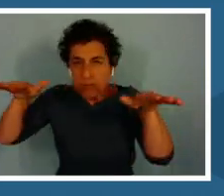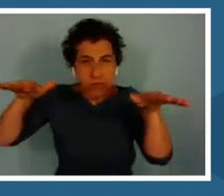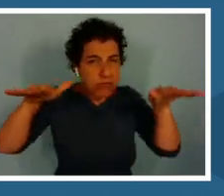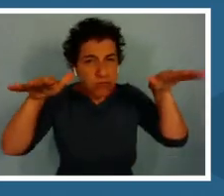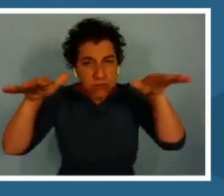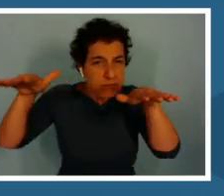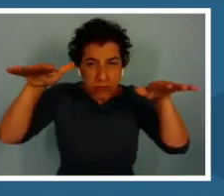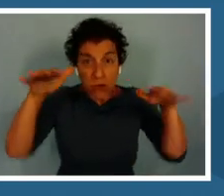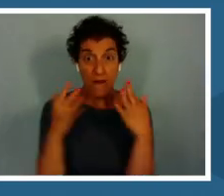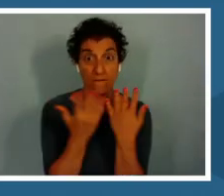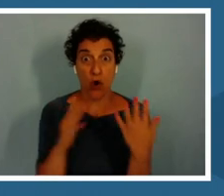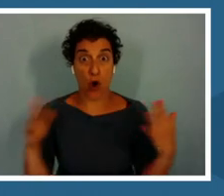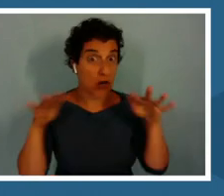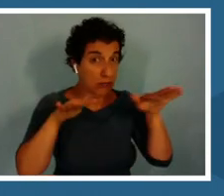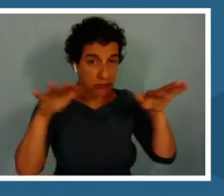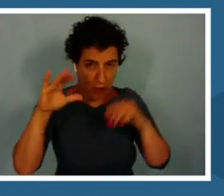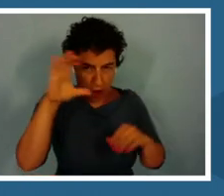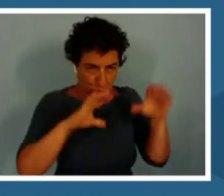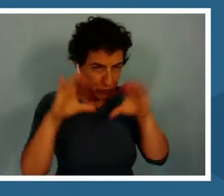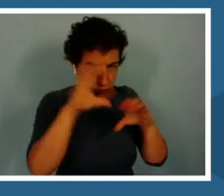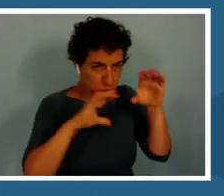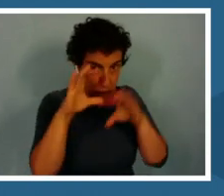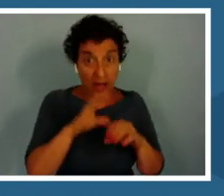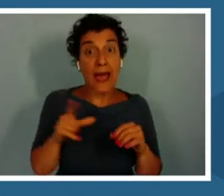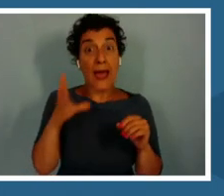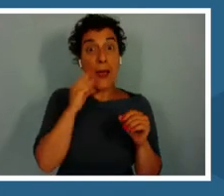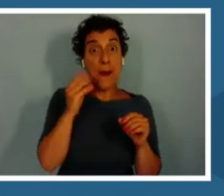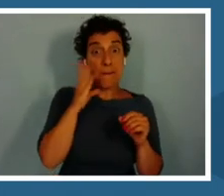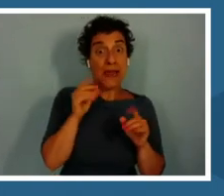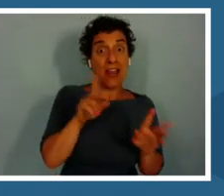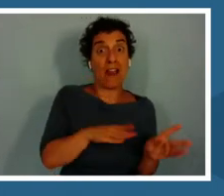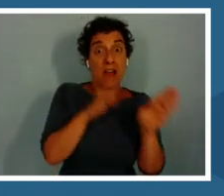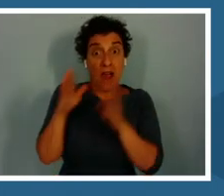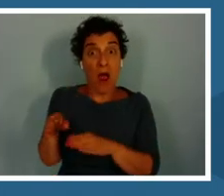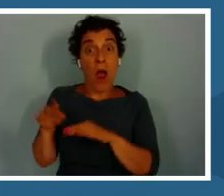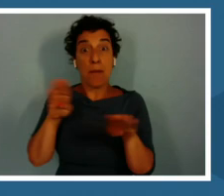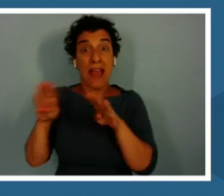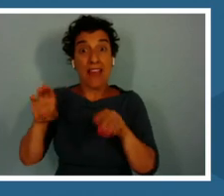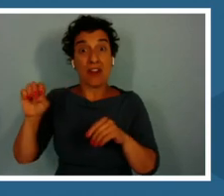This experience is based on the research of behavioral ecologist, Dr. Rachel Page, of